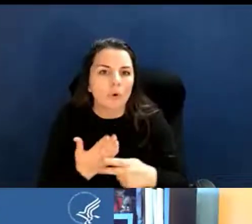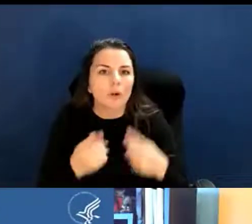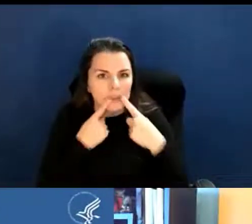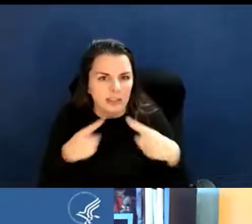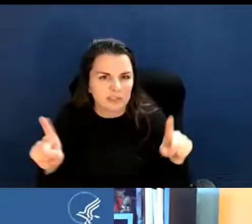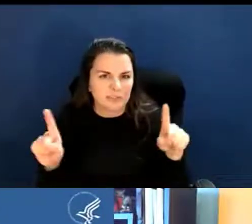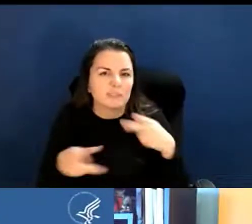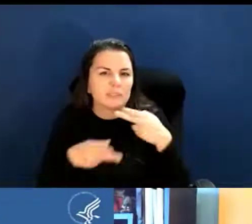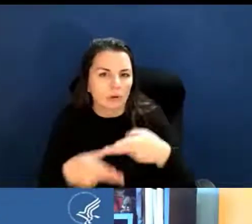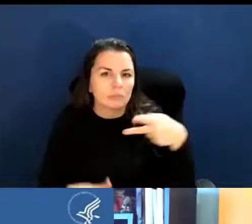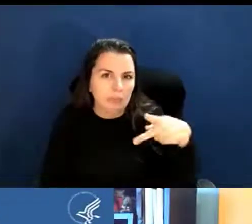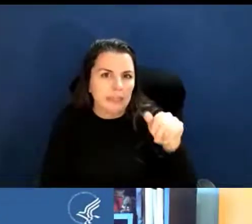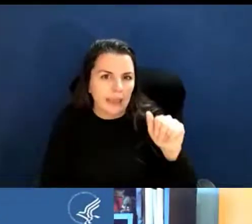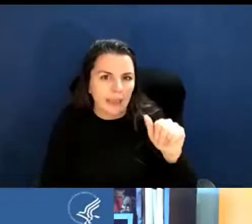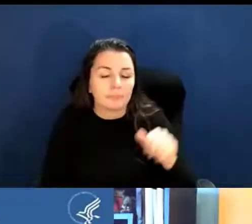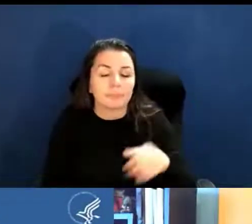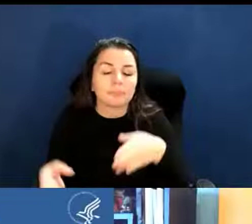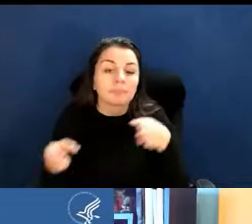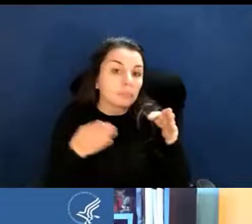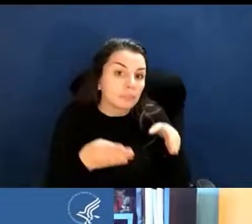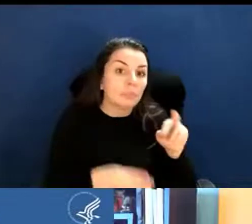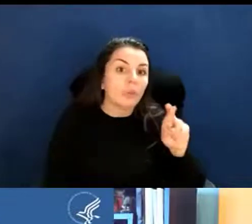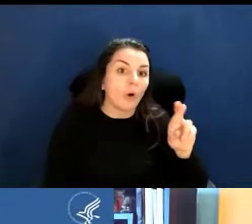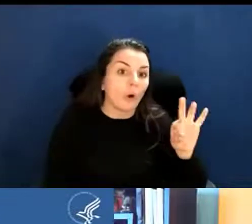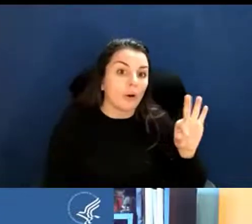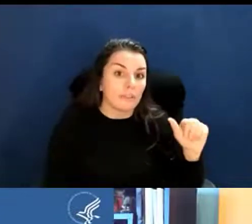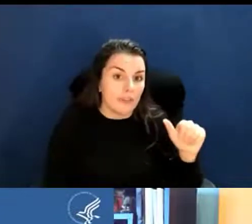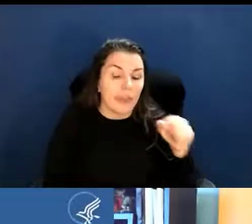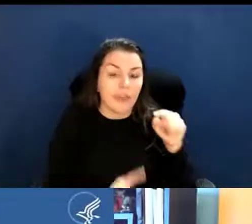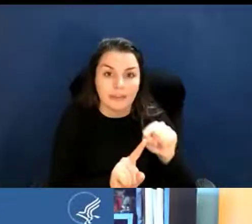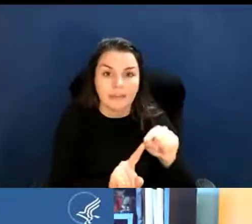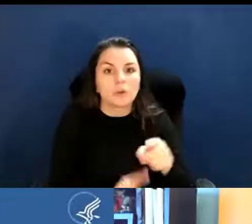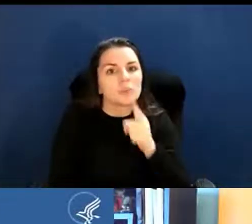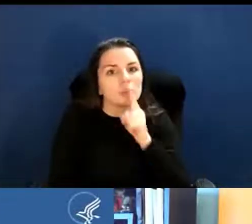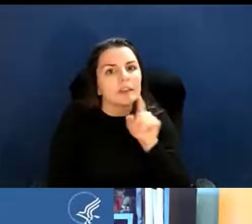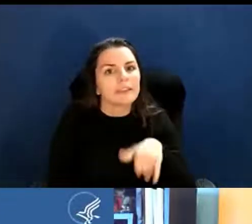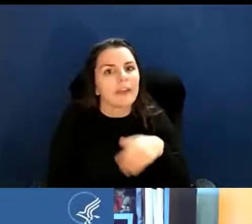And then an RFA is an area that the institute